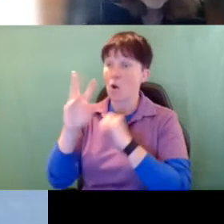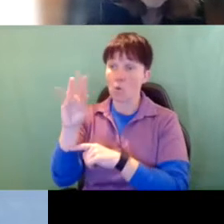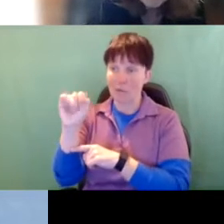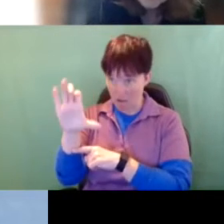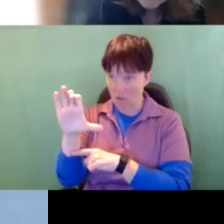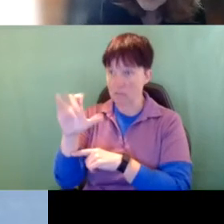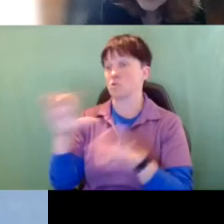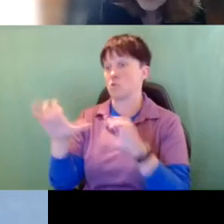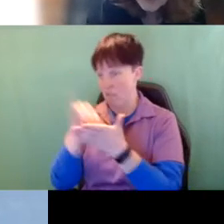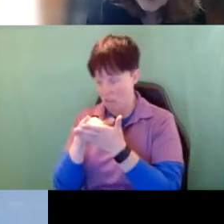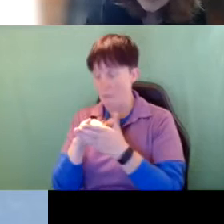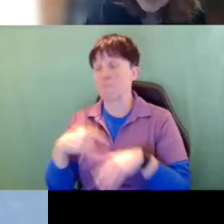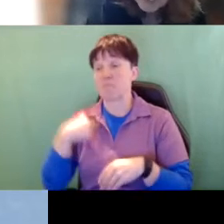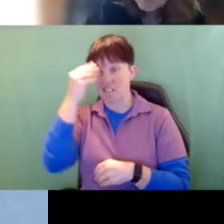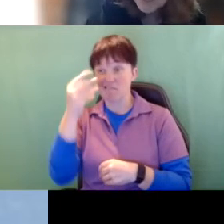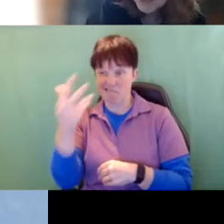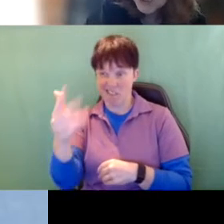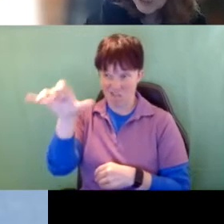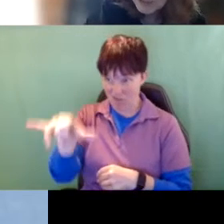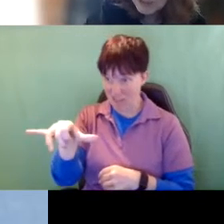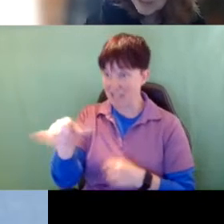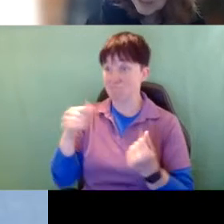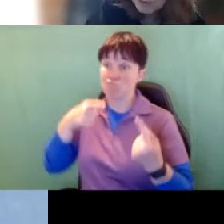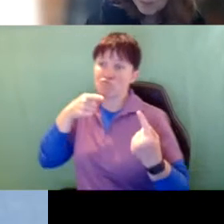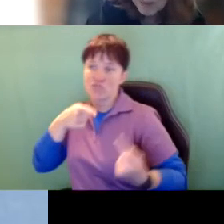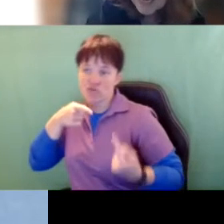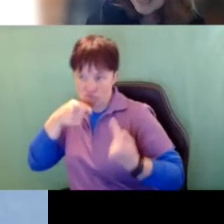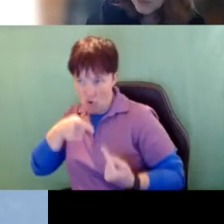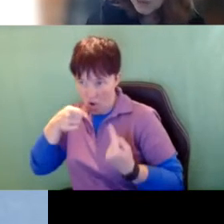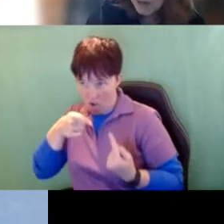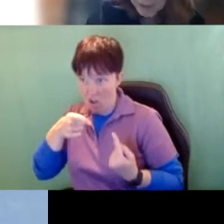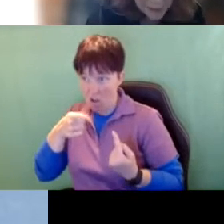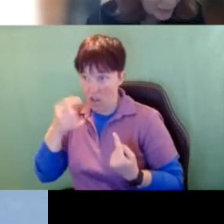I can tell you that it can be a struggle if we make it so complicated.